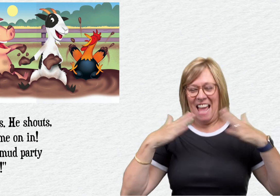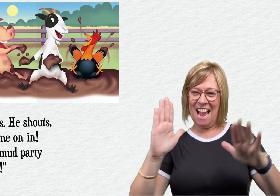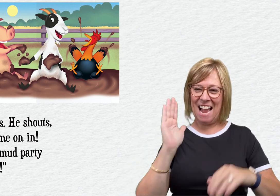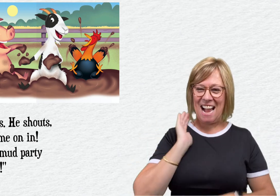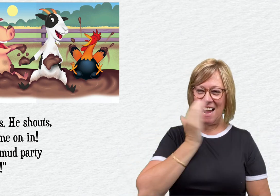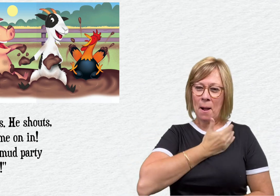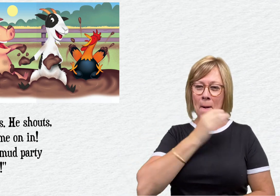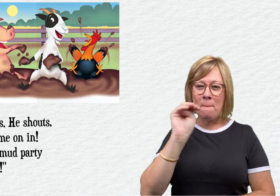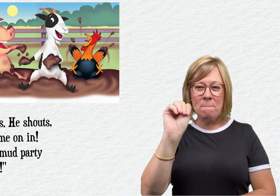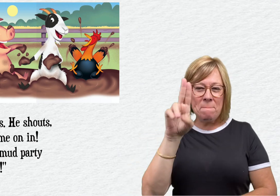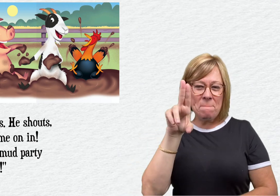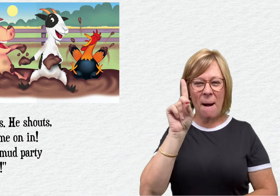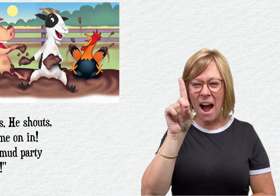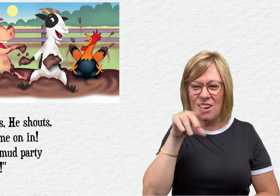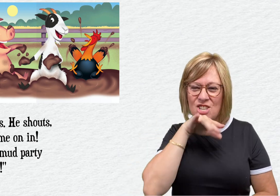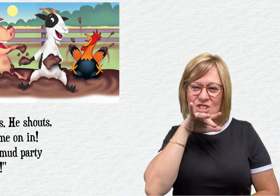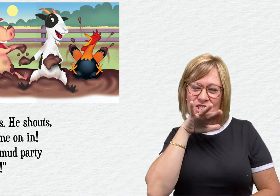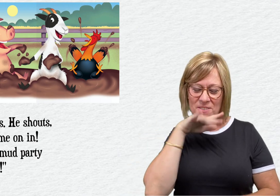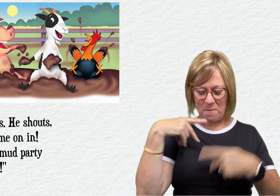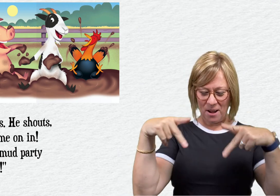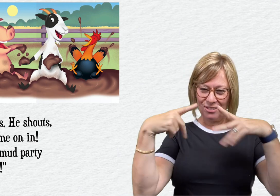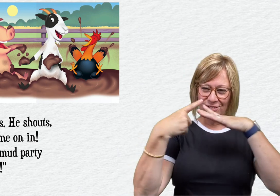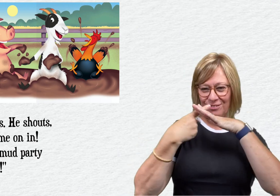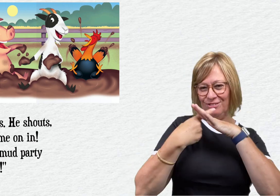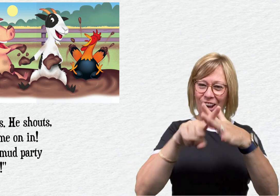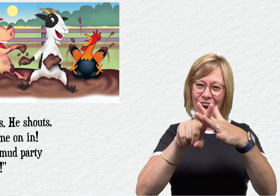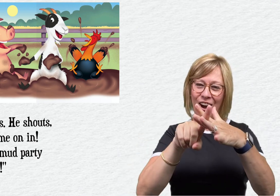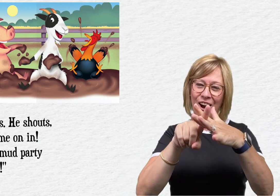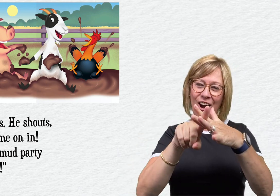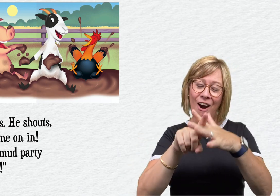Now our mud party can begin!"